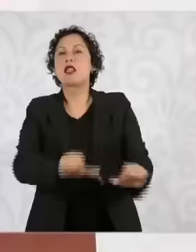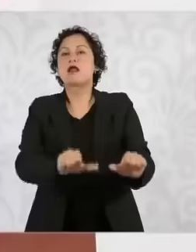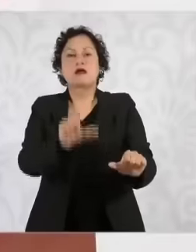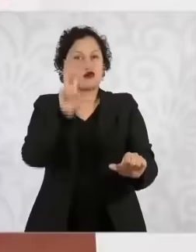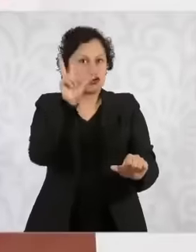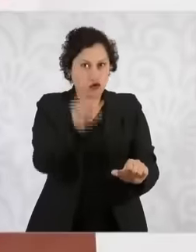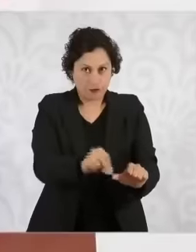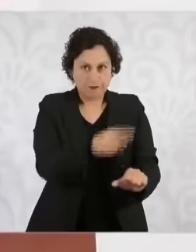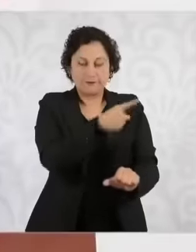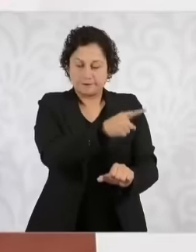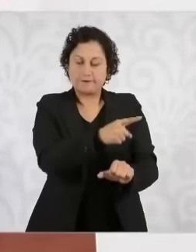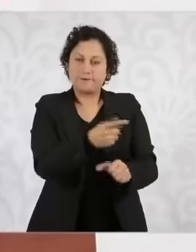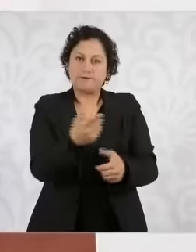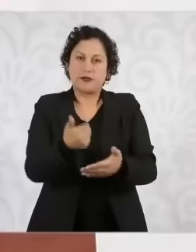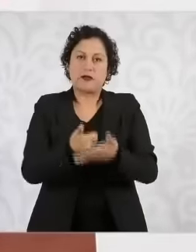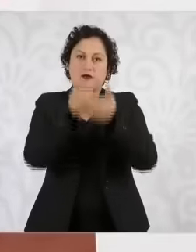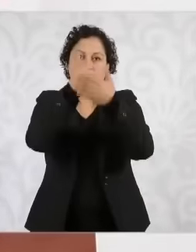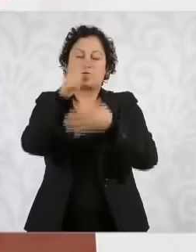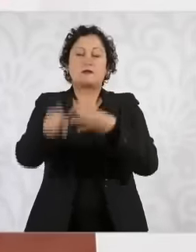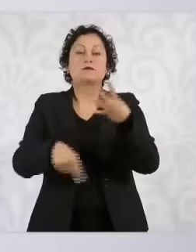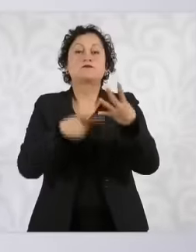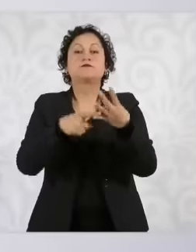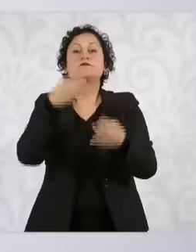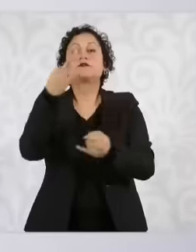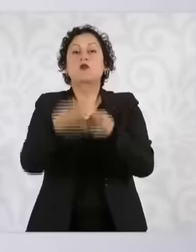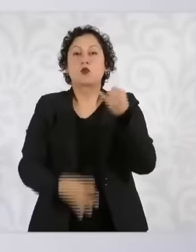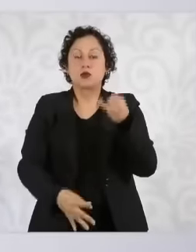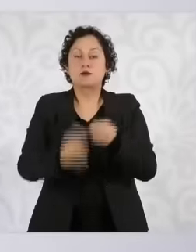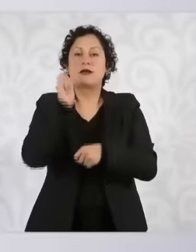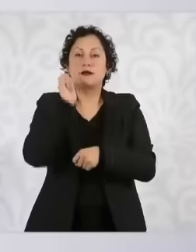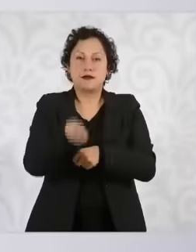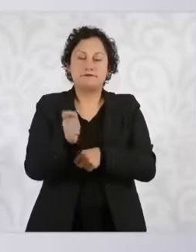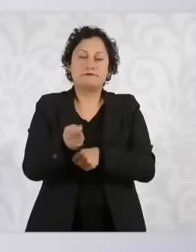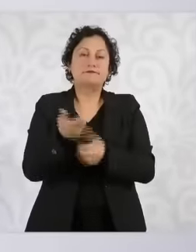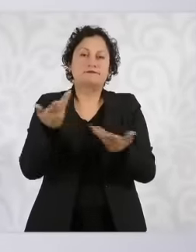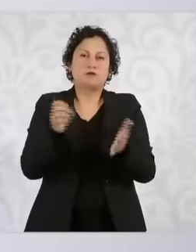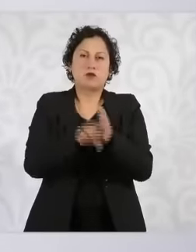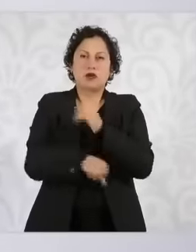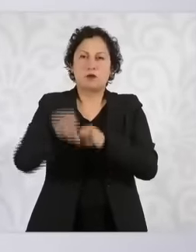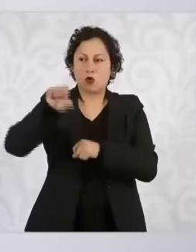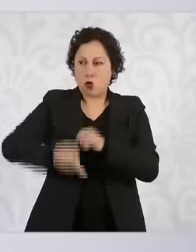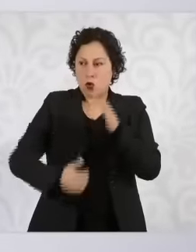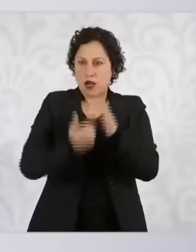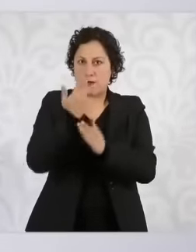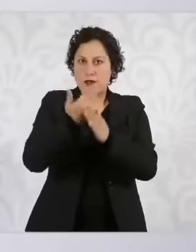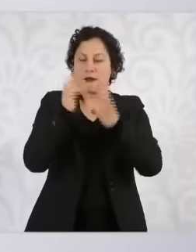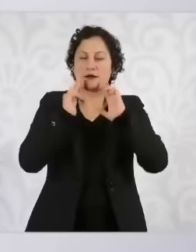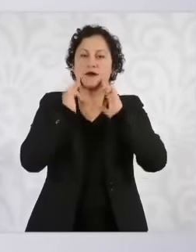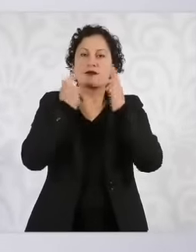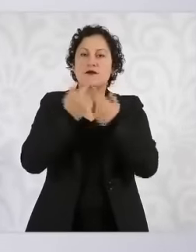the governor of Guanajuato was there in the morning. The commitment is to lower crime in